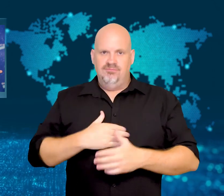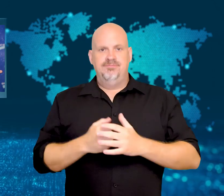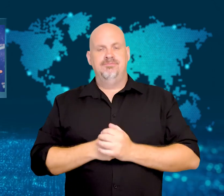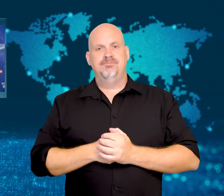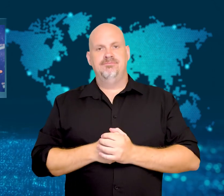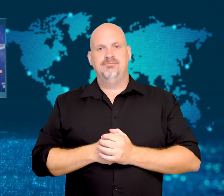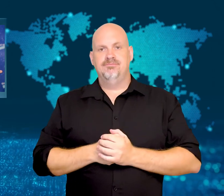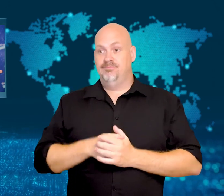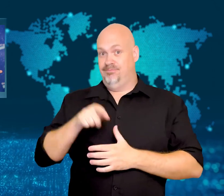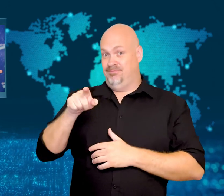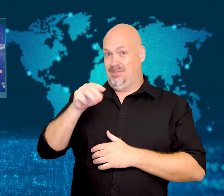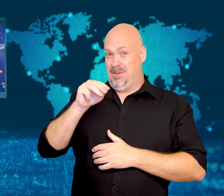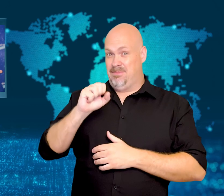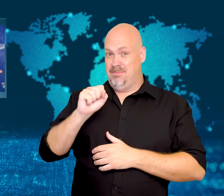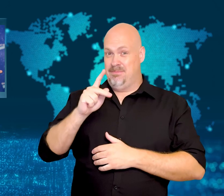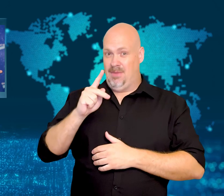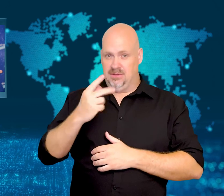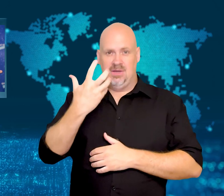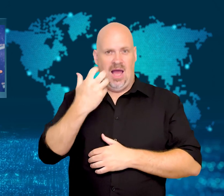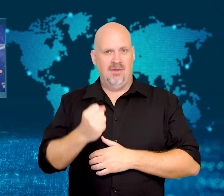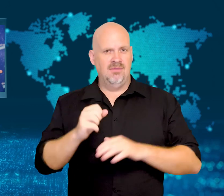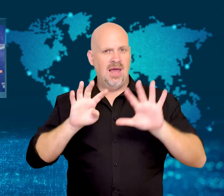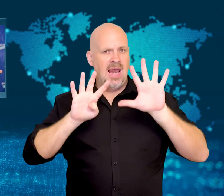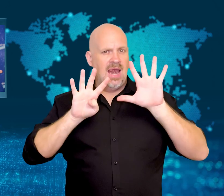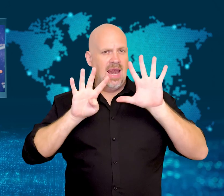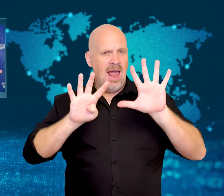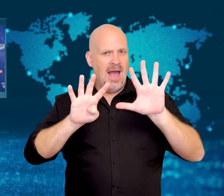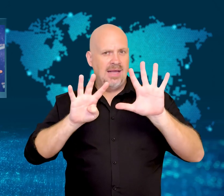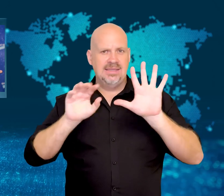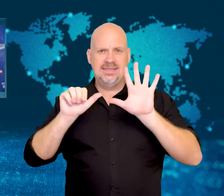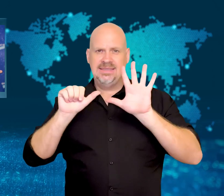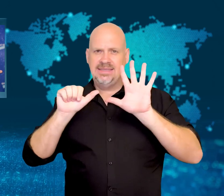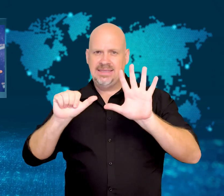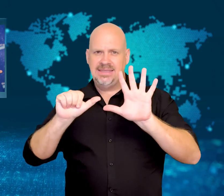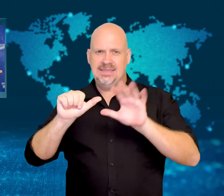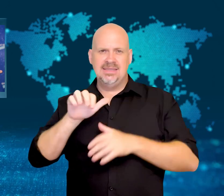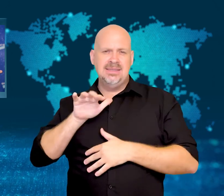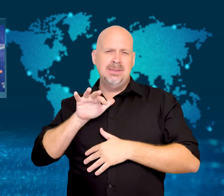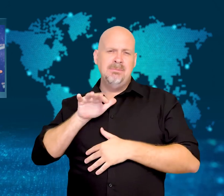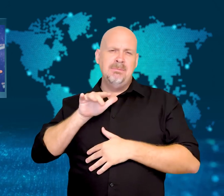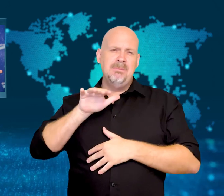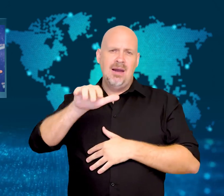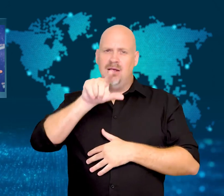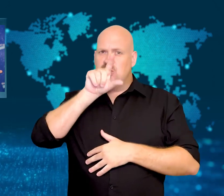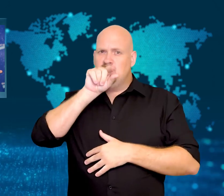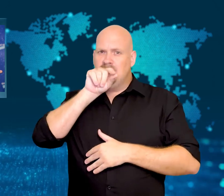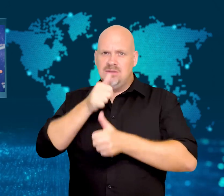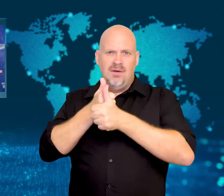He has over 96 million Twitter followers,